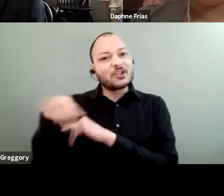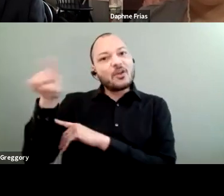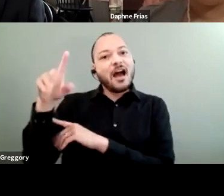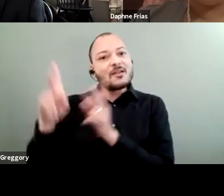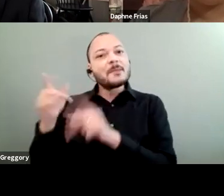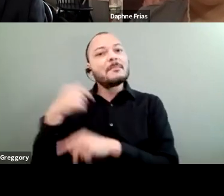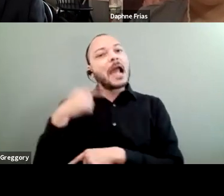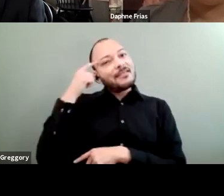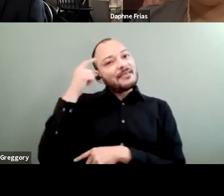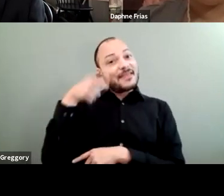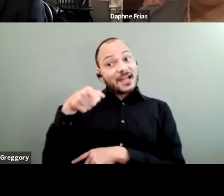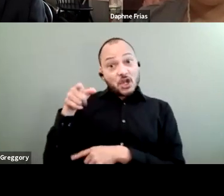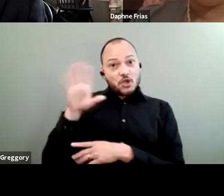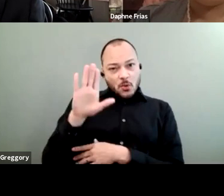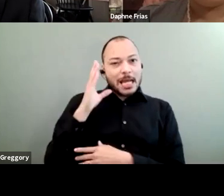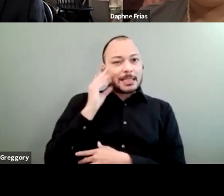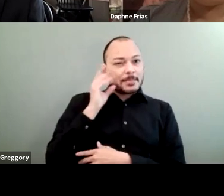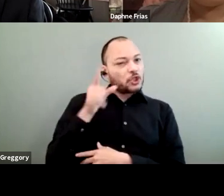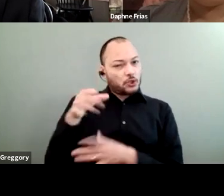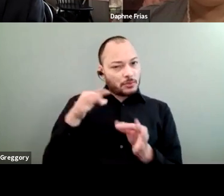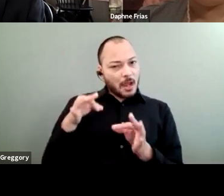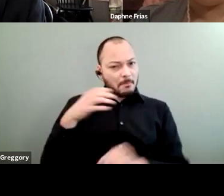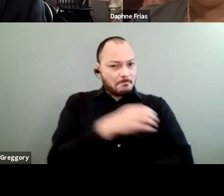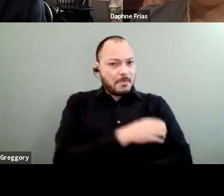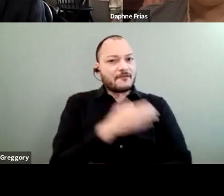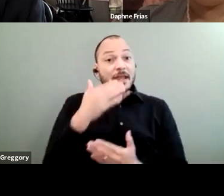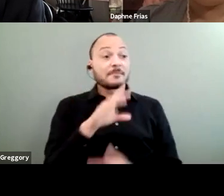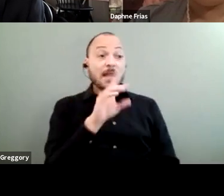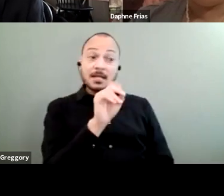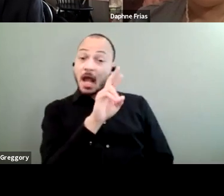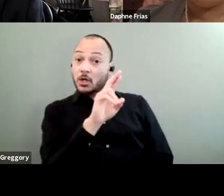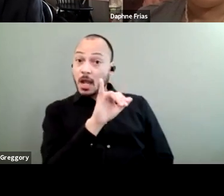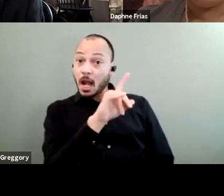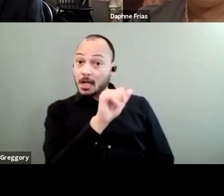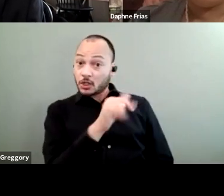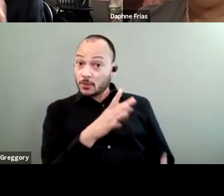I think is very, very powerful. Dr. Yolanda, do you want to comment on this topic of location and place,